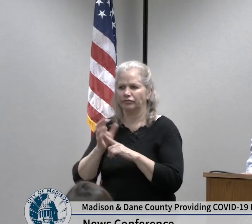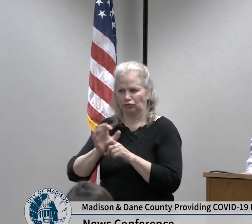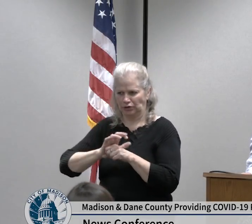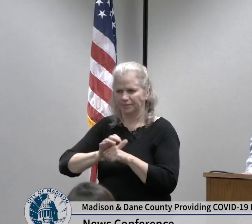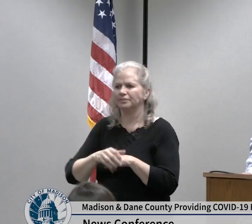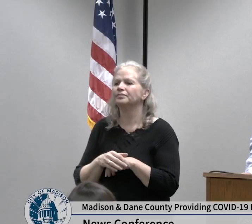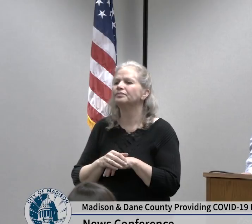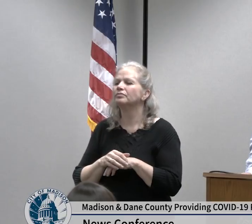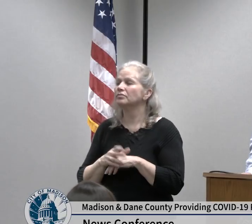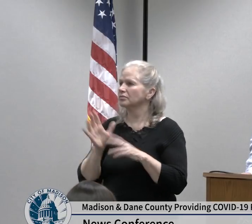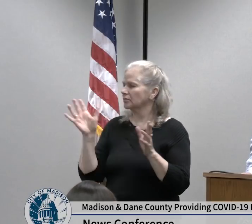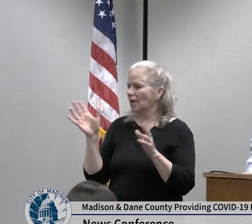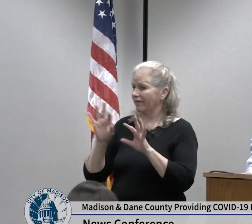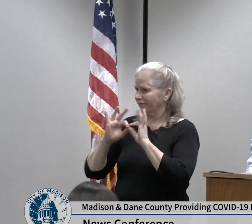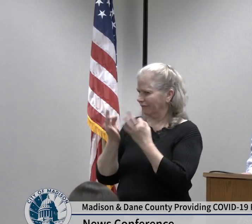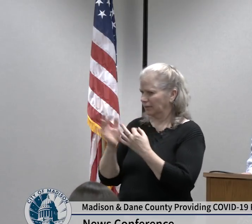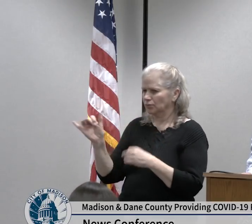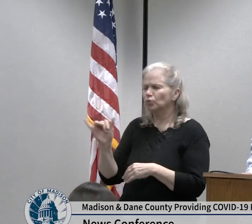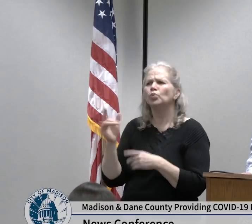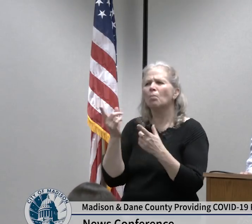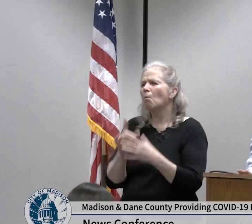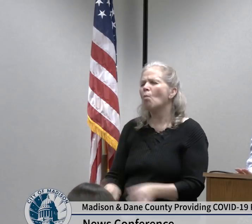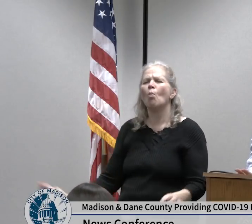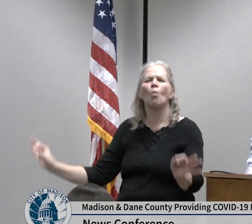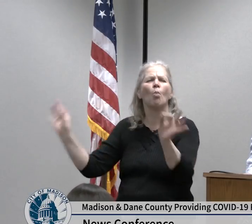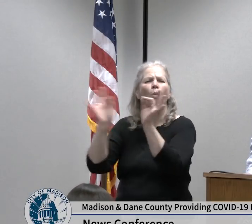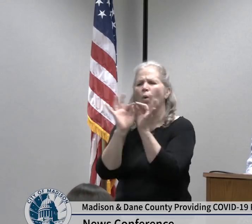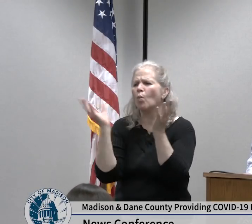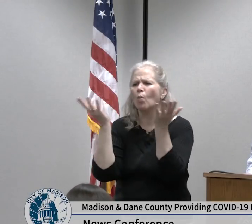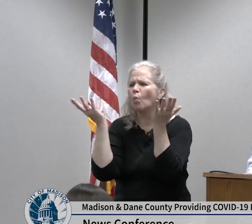thing and the most powerful thing you can do is to wash your hands and that